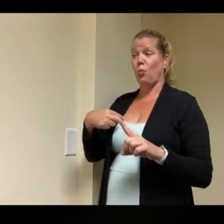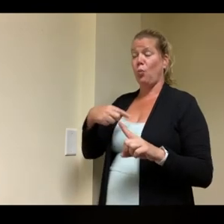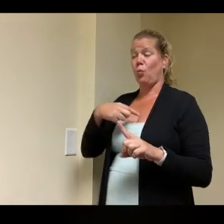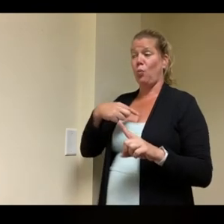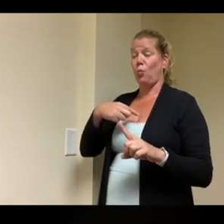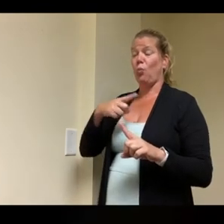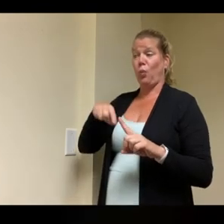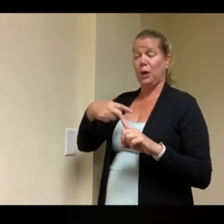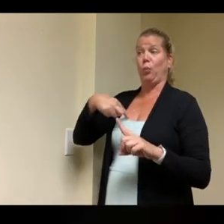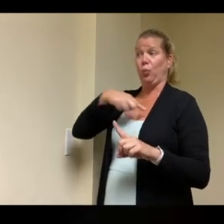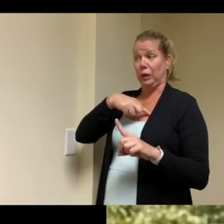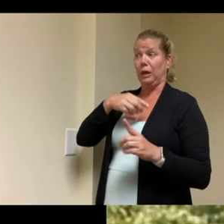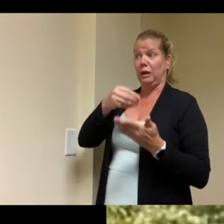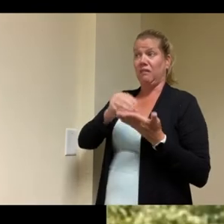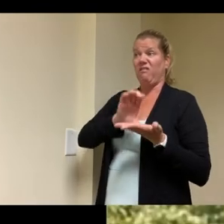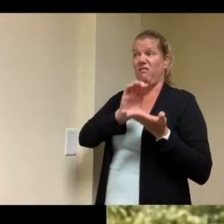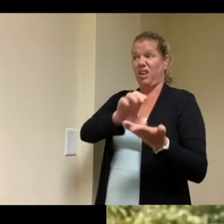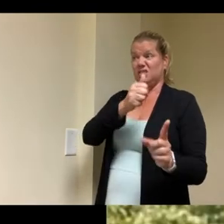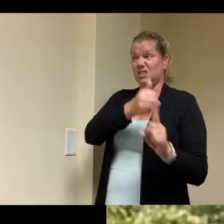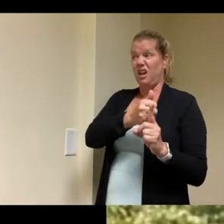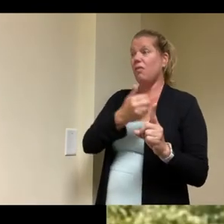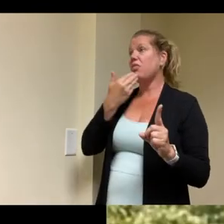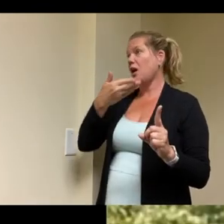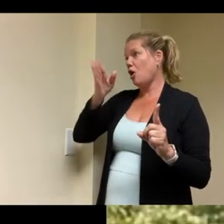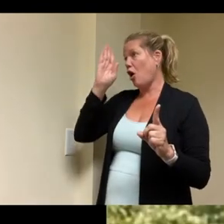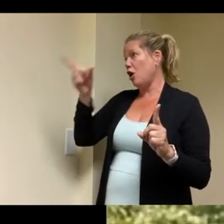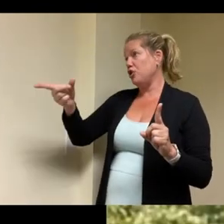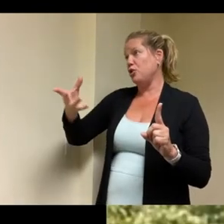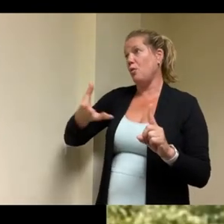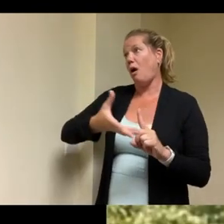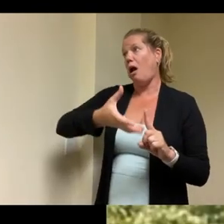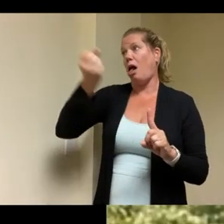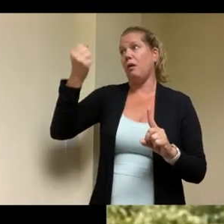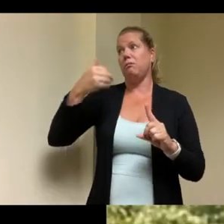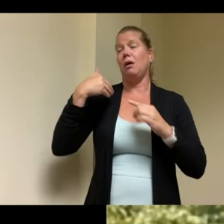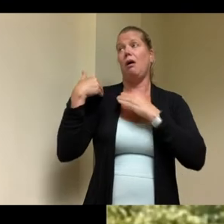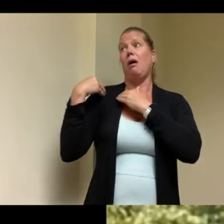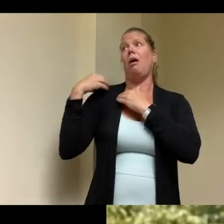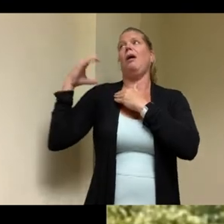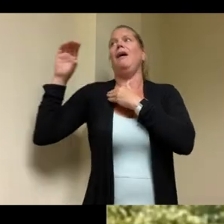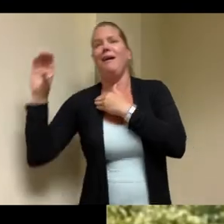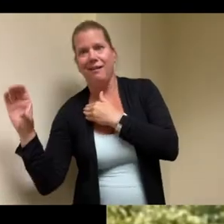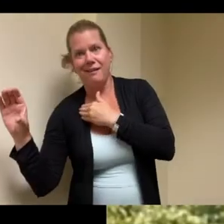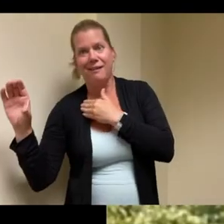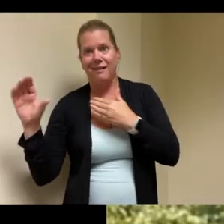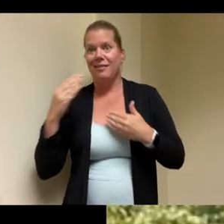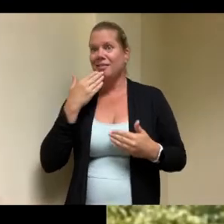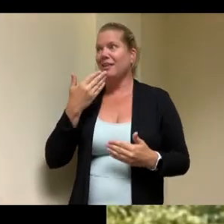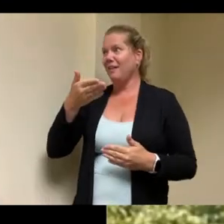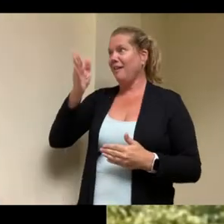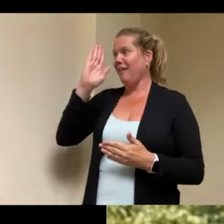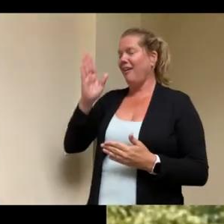this year it was awesome this is the year that i i would have